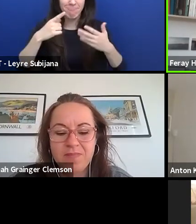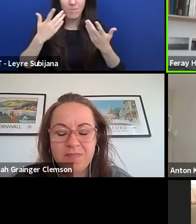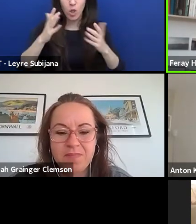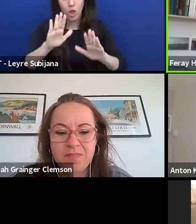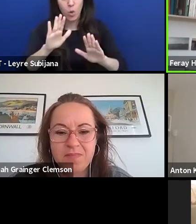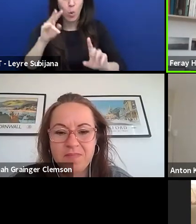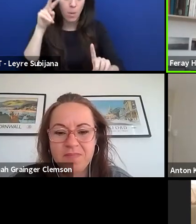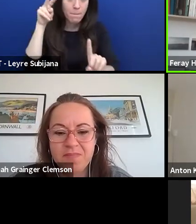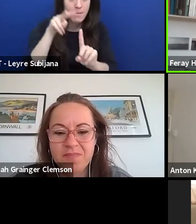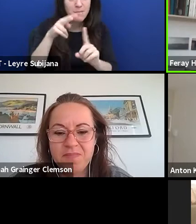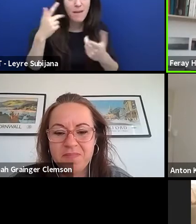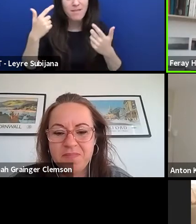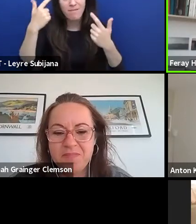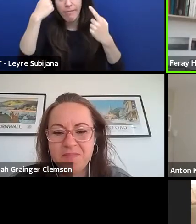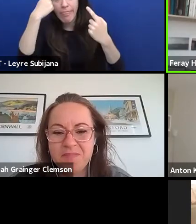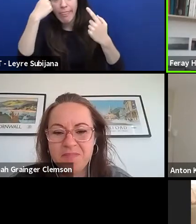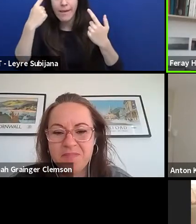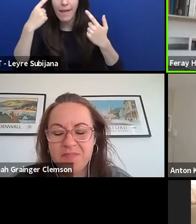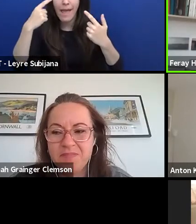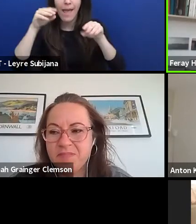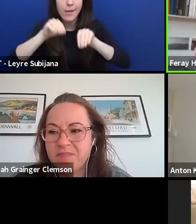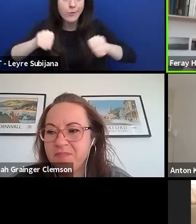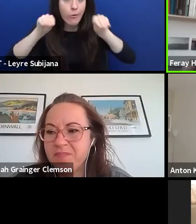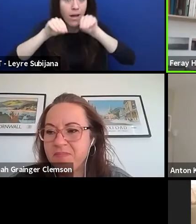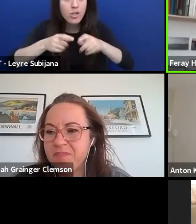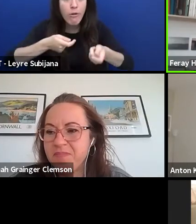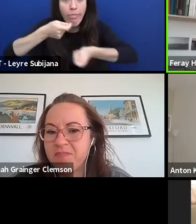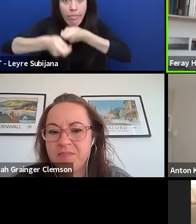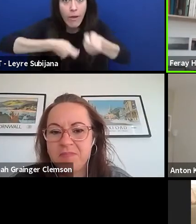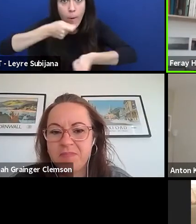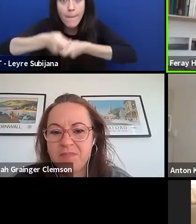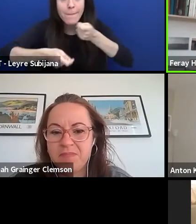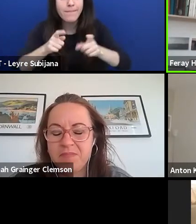educational therapists and artists components together